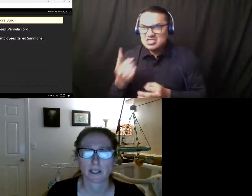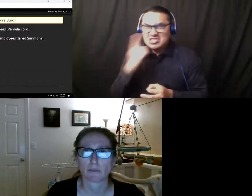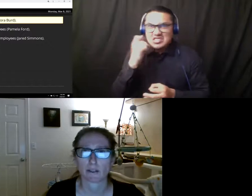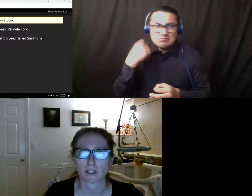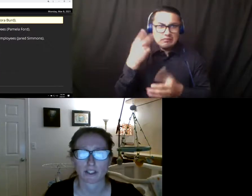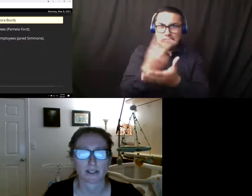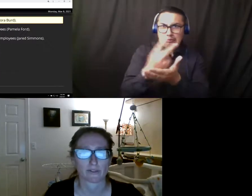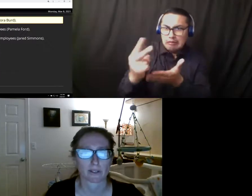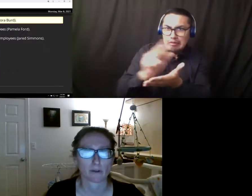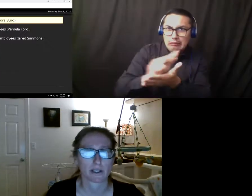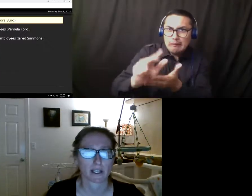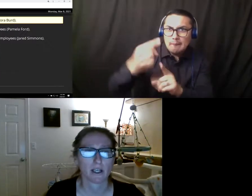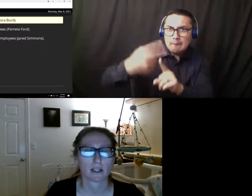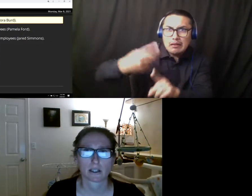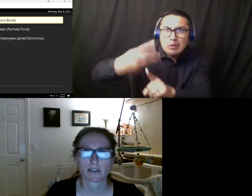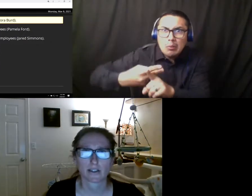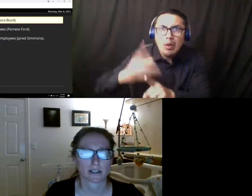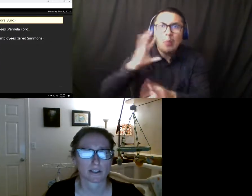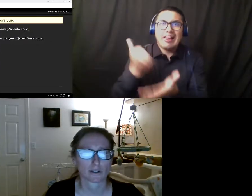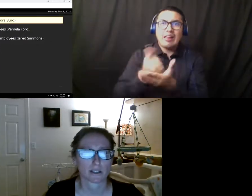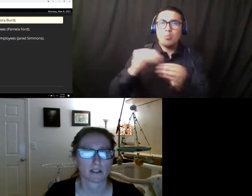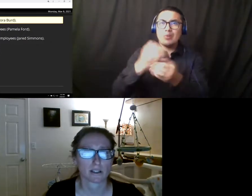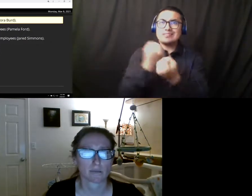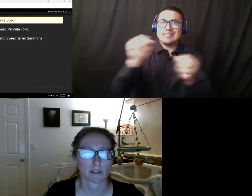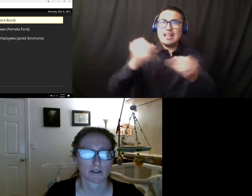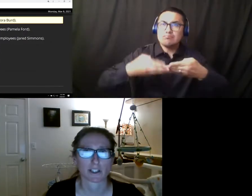enable a much safer reopening. Understand that trust in the Administration